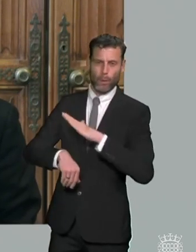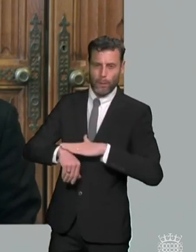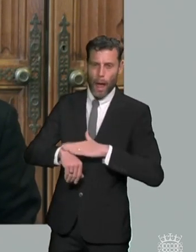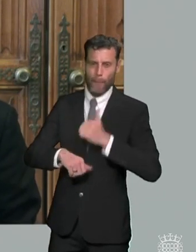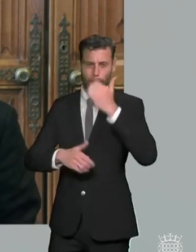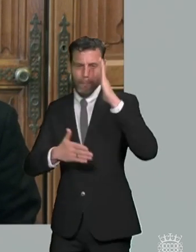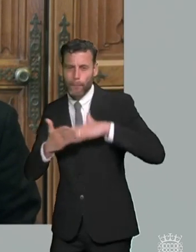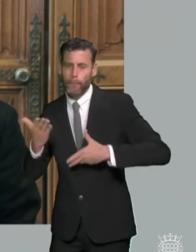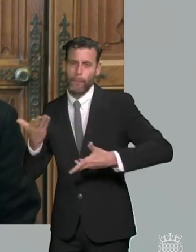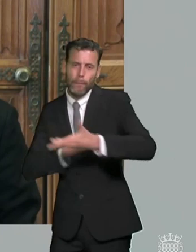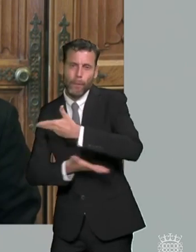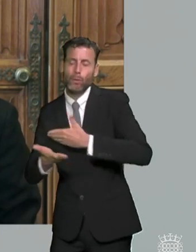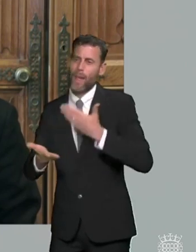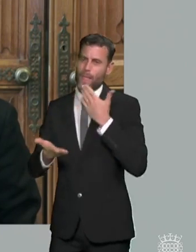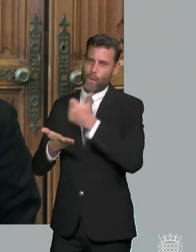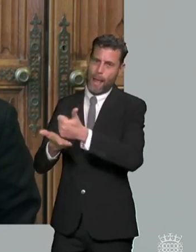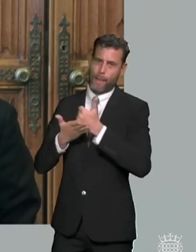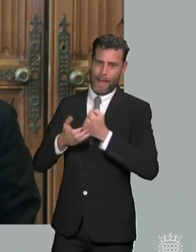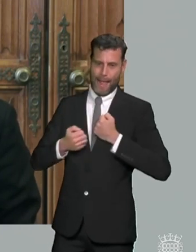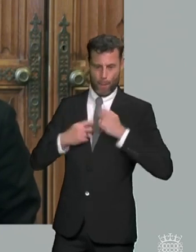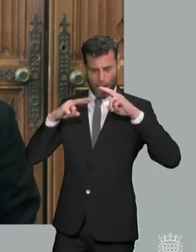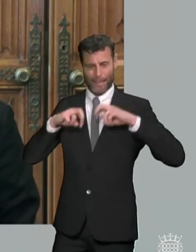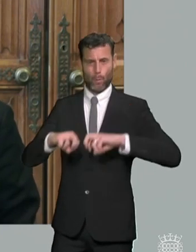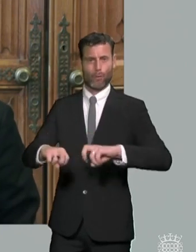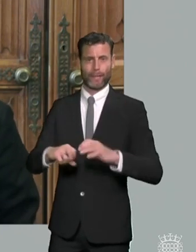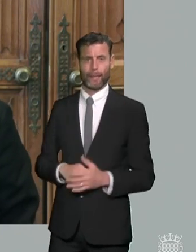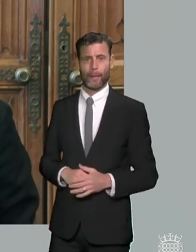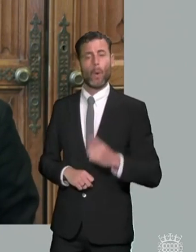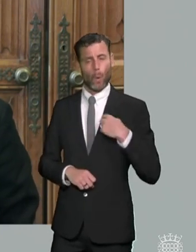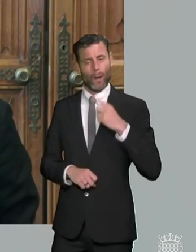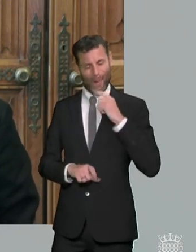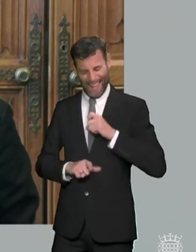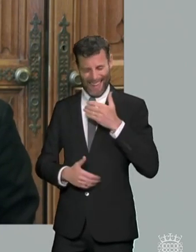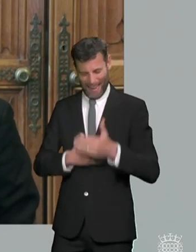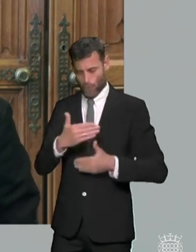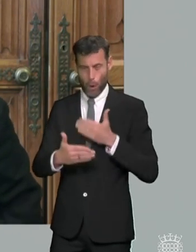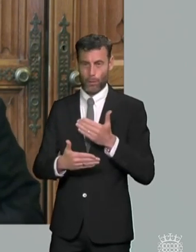gave to our previous committee inquiry on this we'll we're going to keep at it um order order